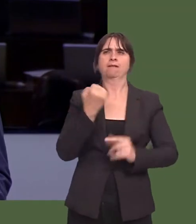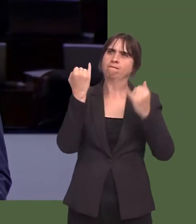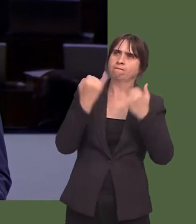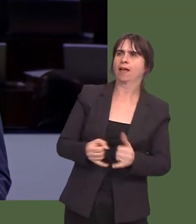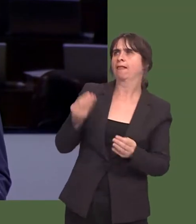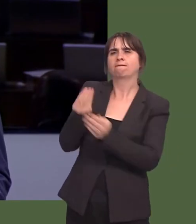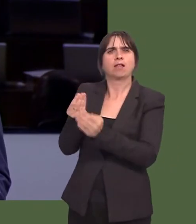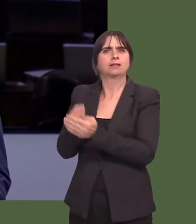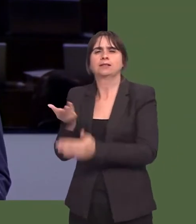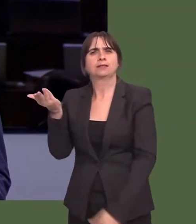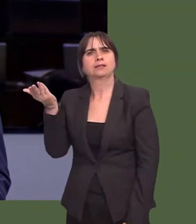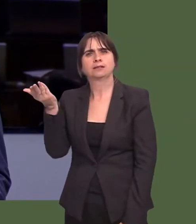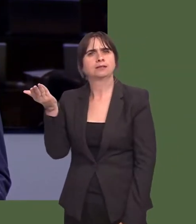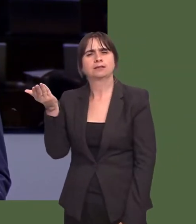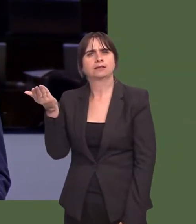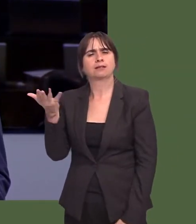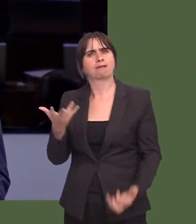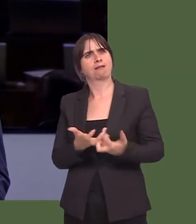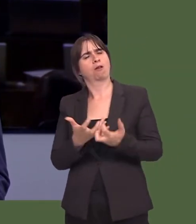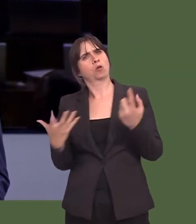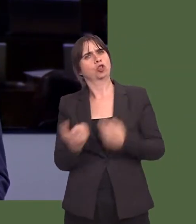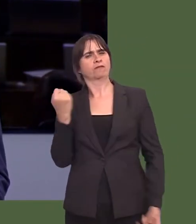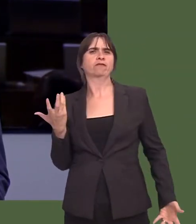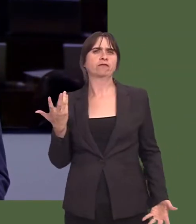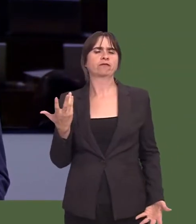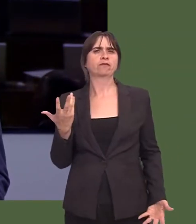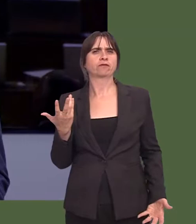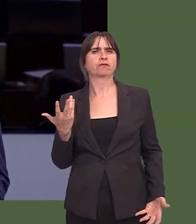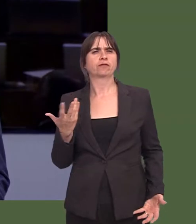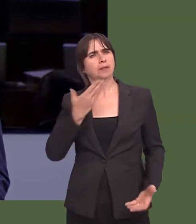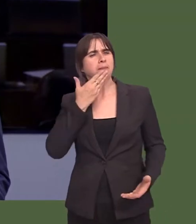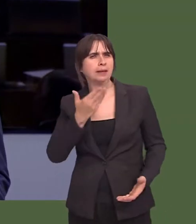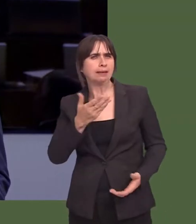So, could I ask you, First Minister, to ask officials to take a fresh look at this bid,